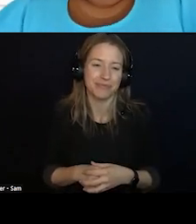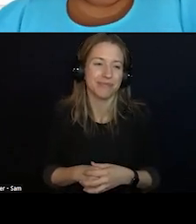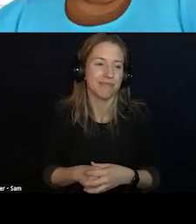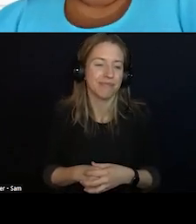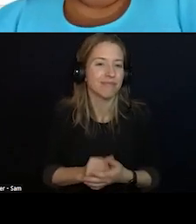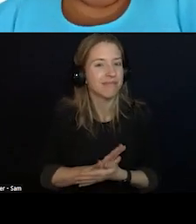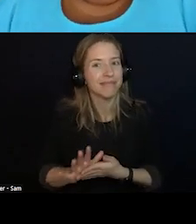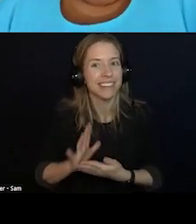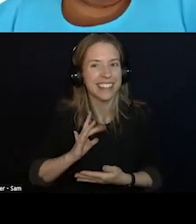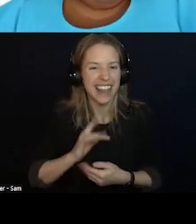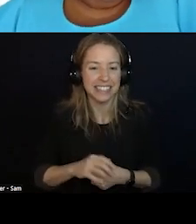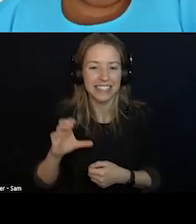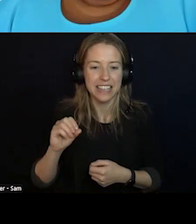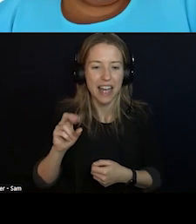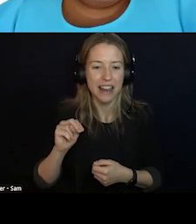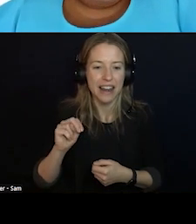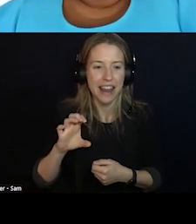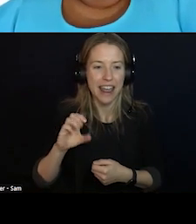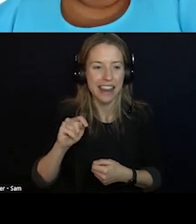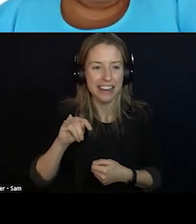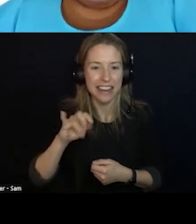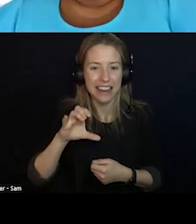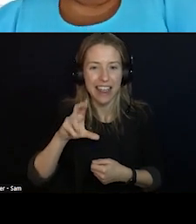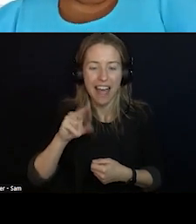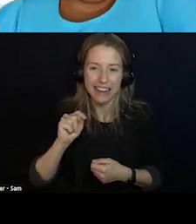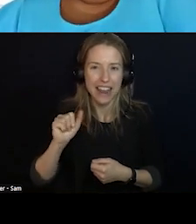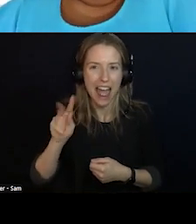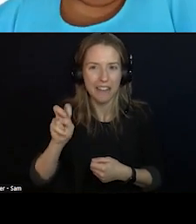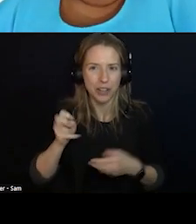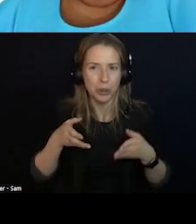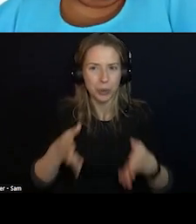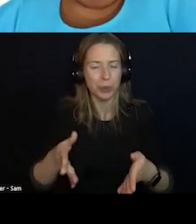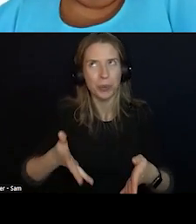IT HAS BEEN AWHILE SINCE I HAVE BEEN THERE. OUR QUOTE THIS WEEK THAT I WILL